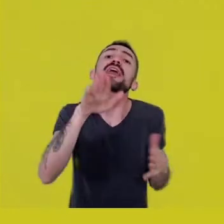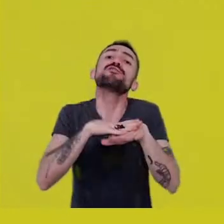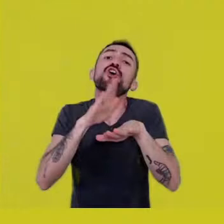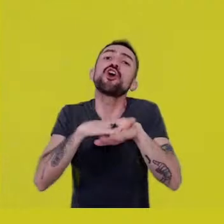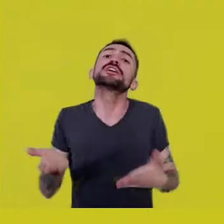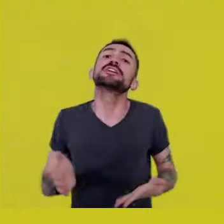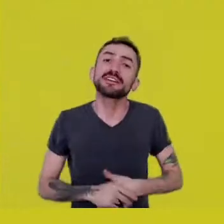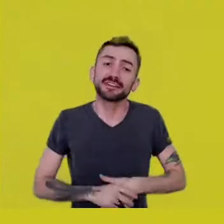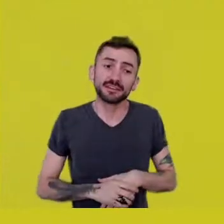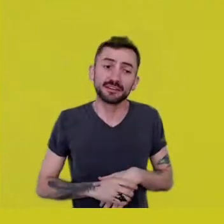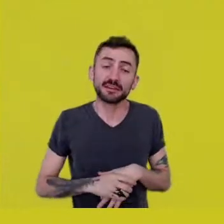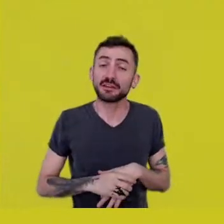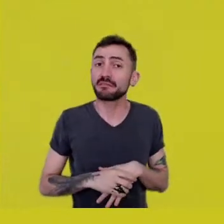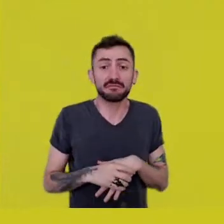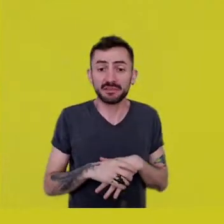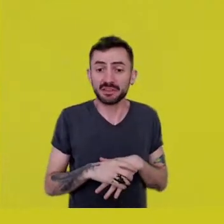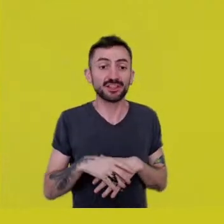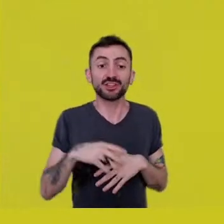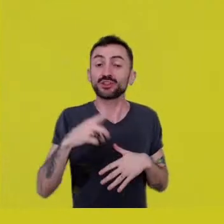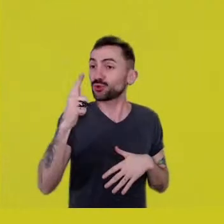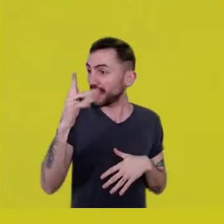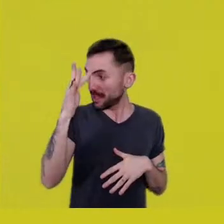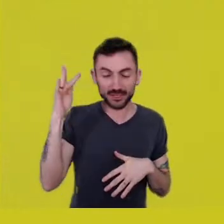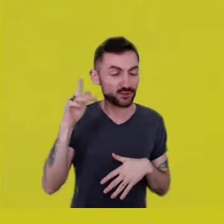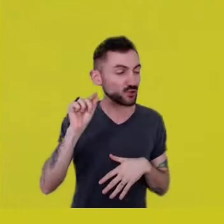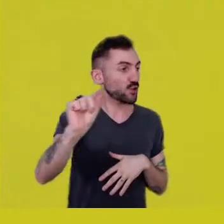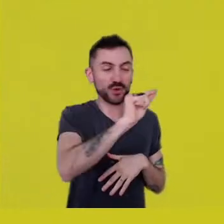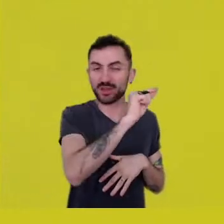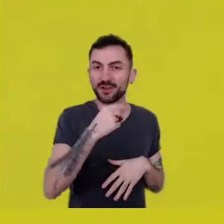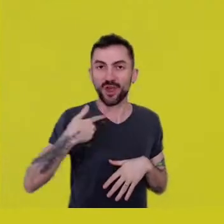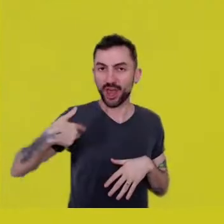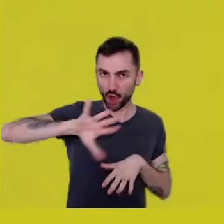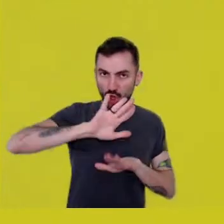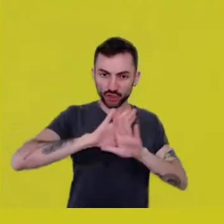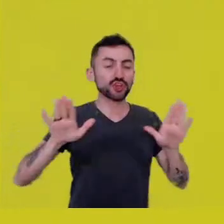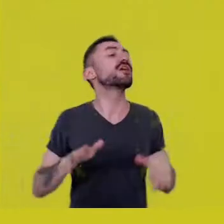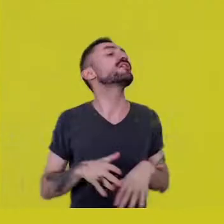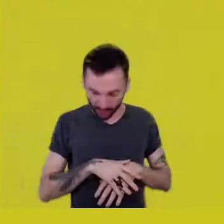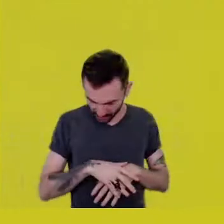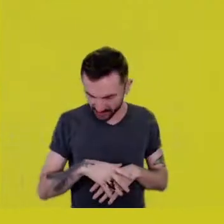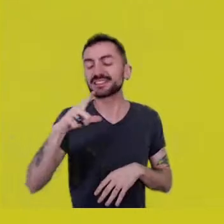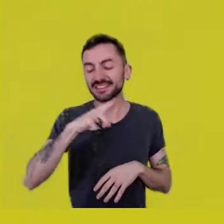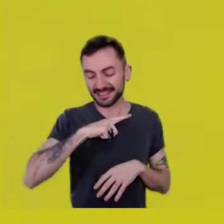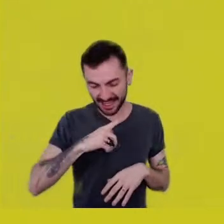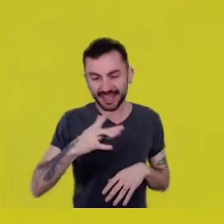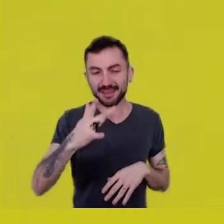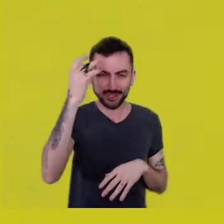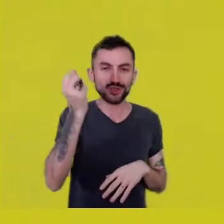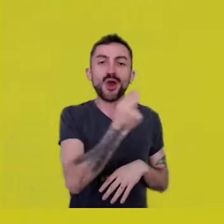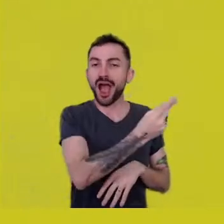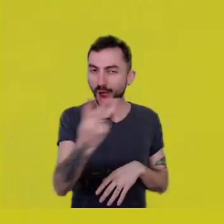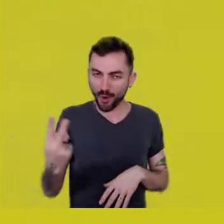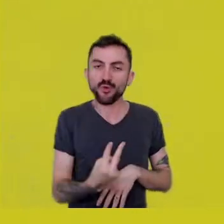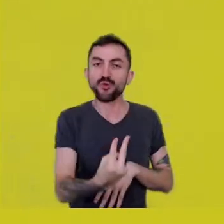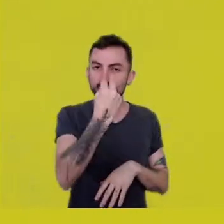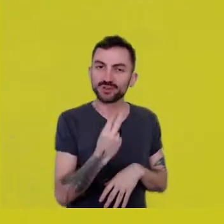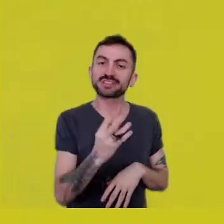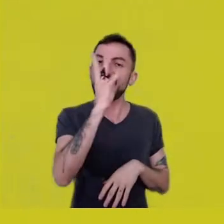There’s no audience, right? It’s just us. There is an audience, some of whom are sending in questions.